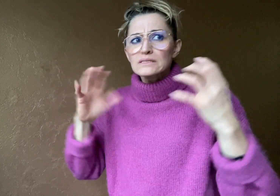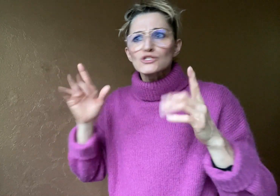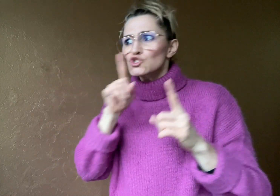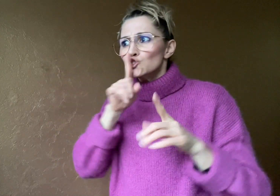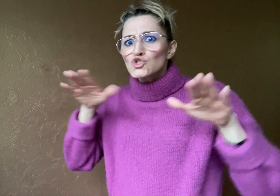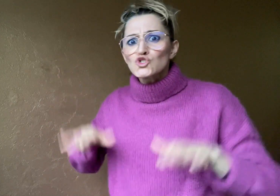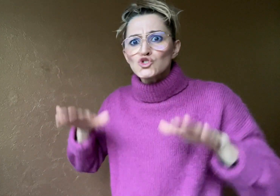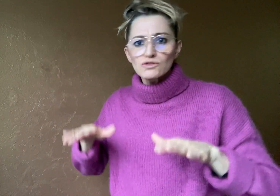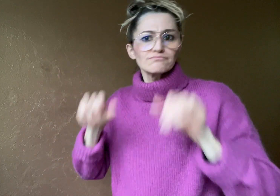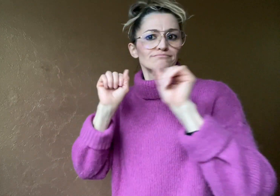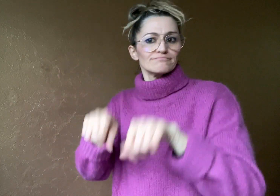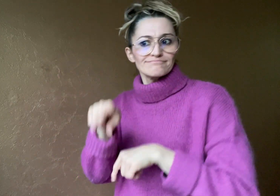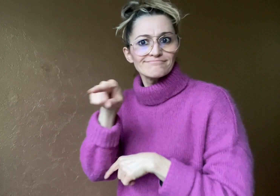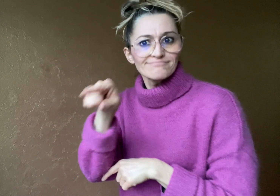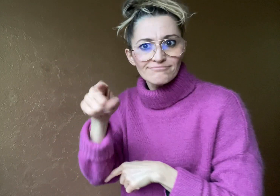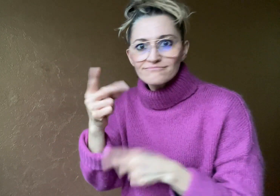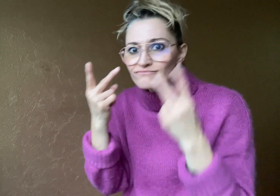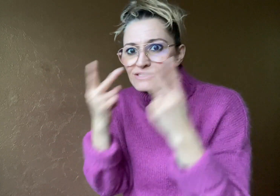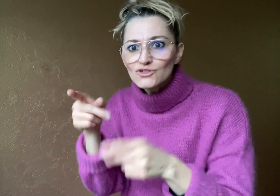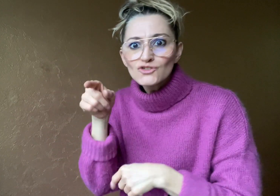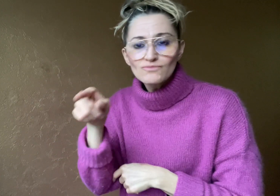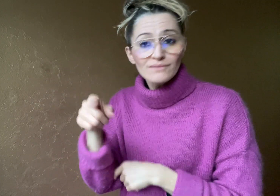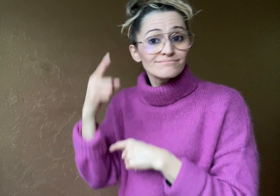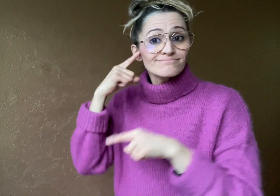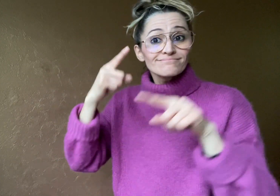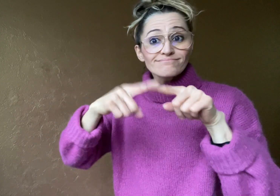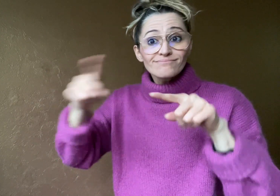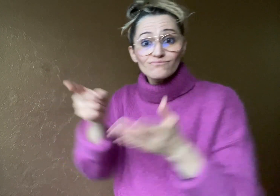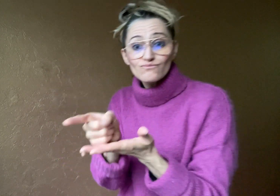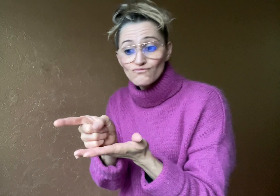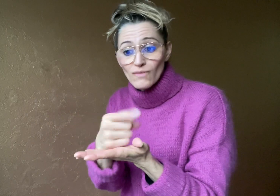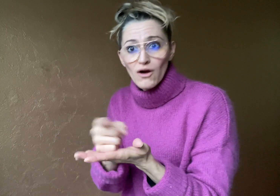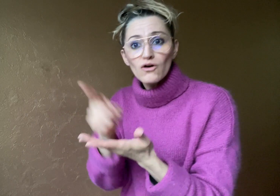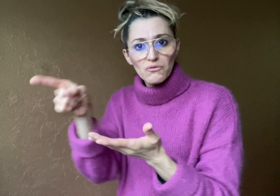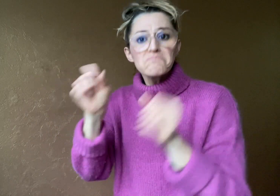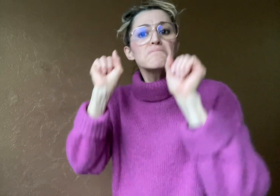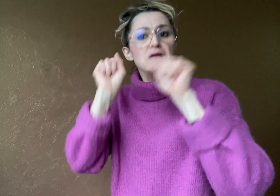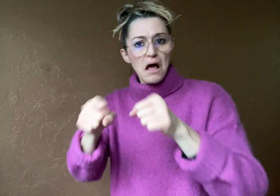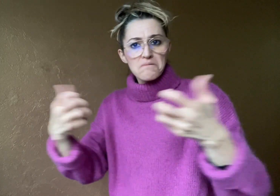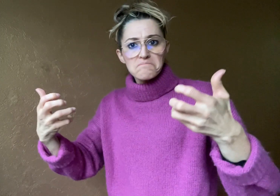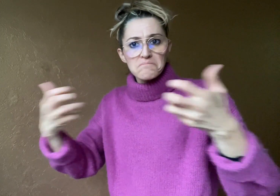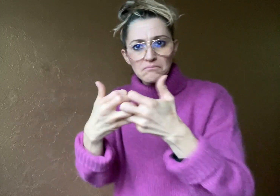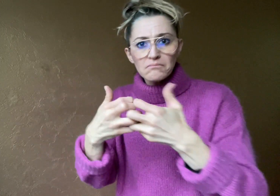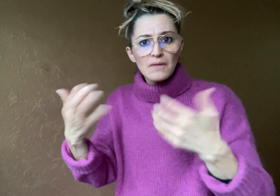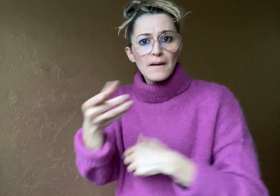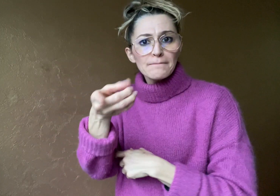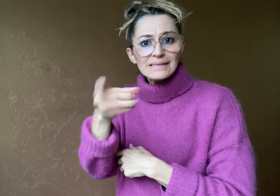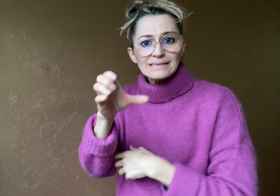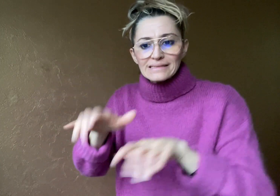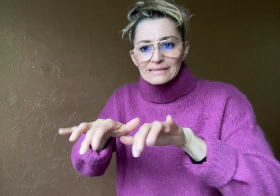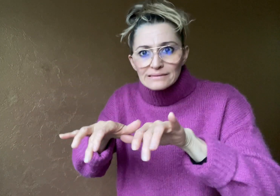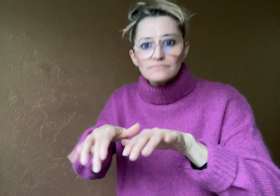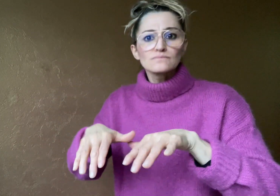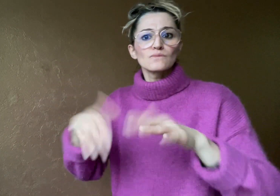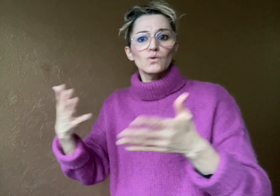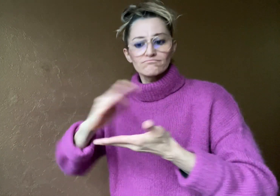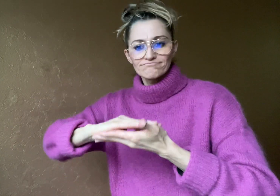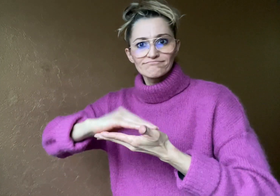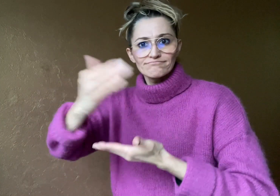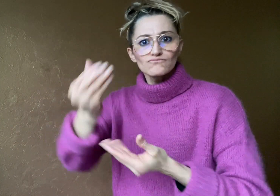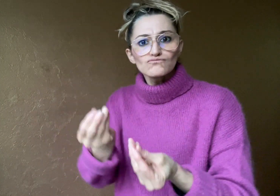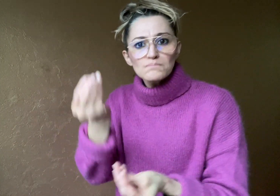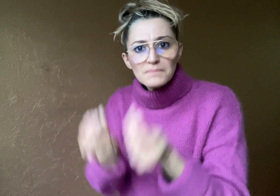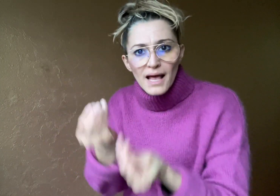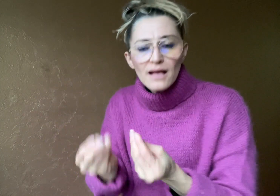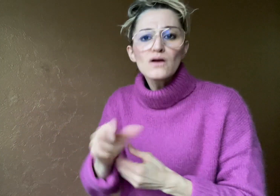they can’t use audio. The Audio Radar is compatible with PCs,